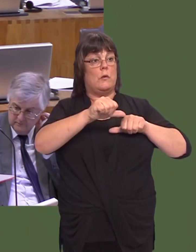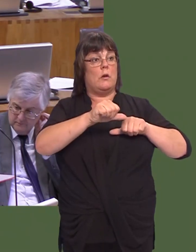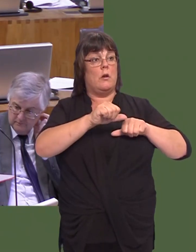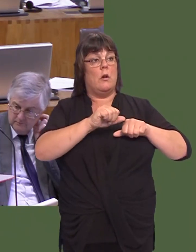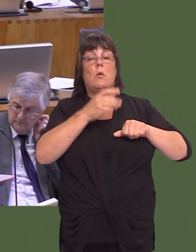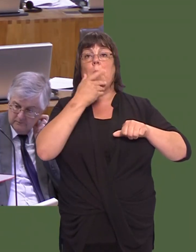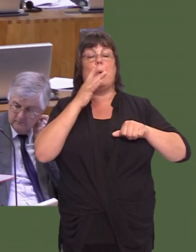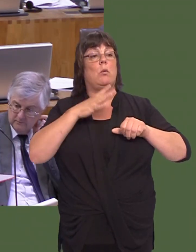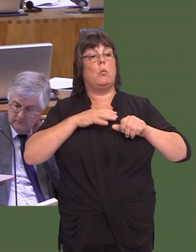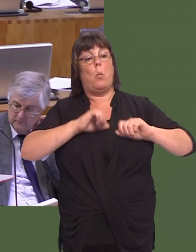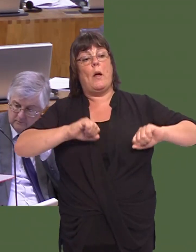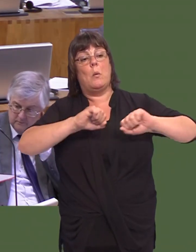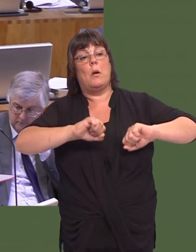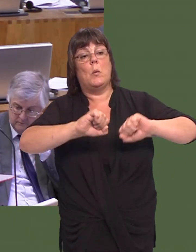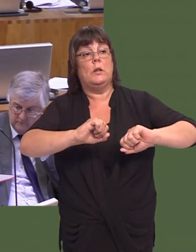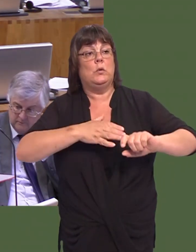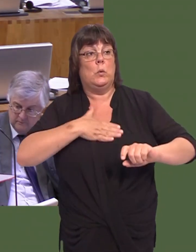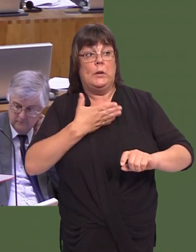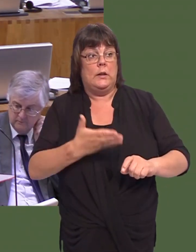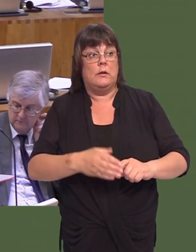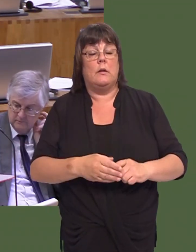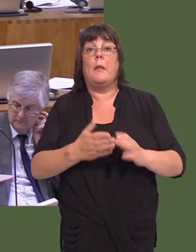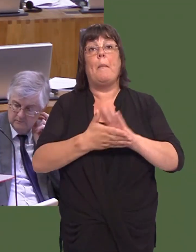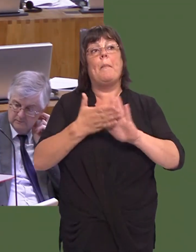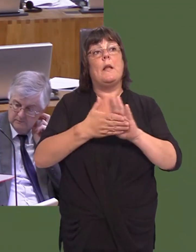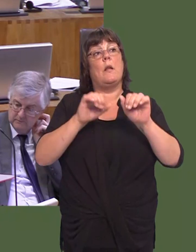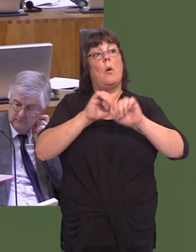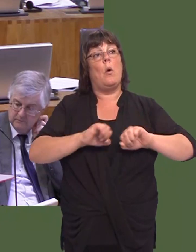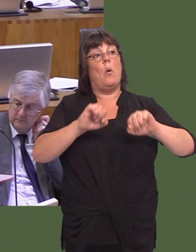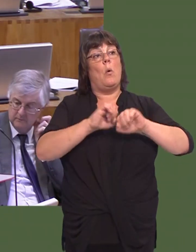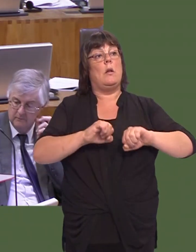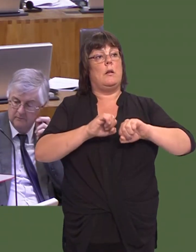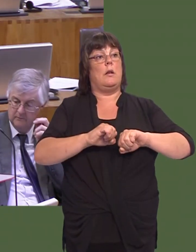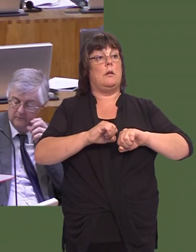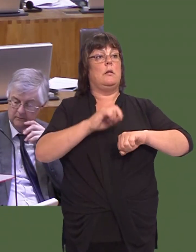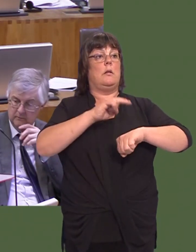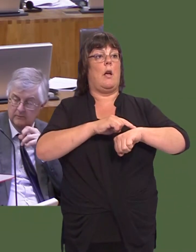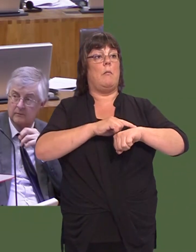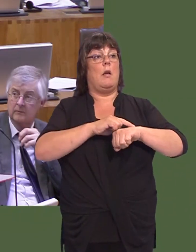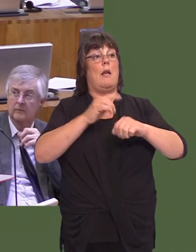Mae hynnyín meddwl bod yr amser aros, er enghraifft, i ëwet AMDí nawr o dan bythefnos,